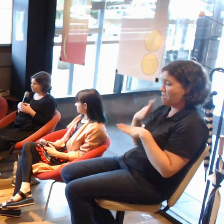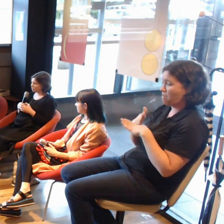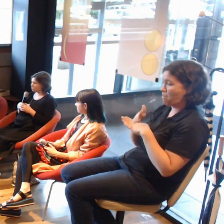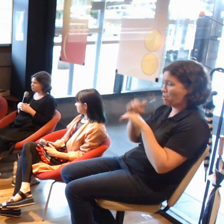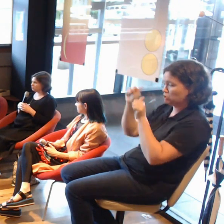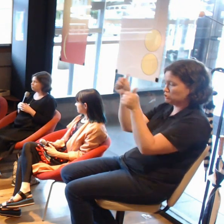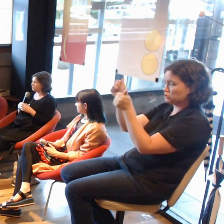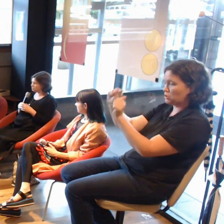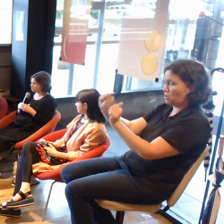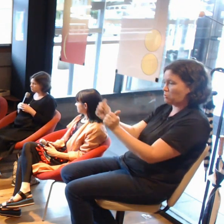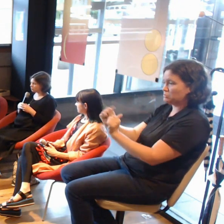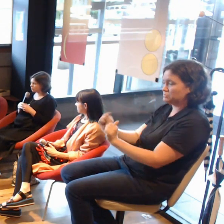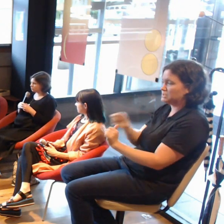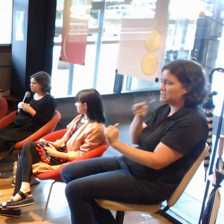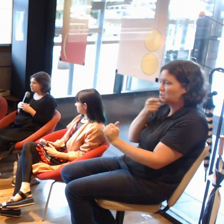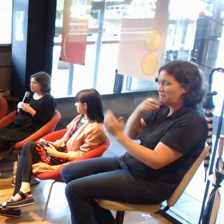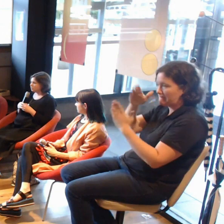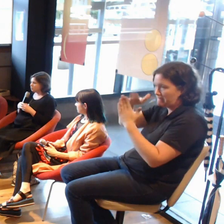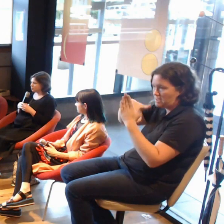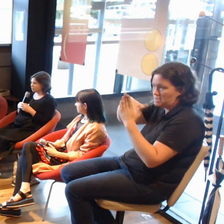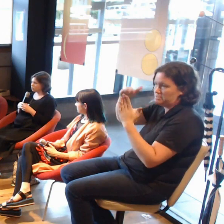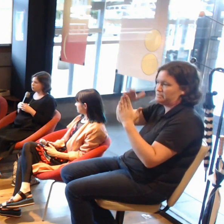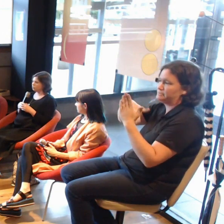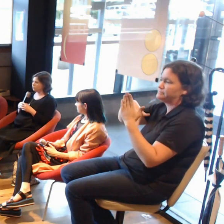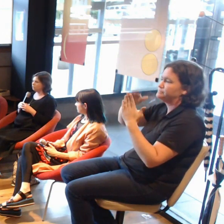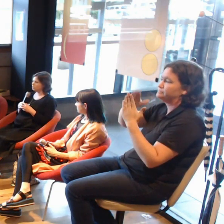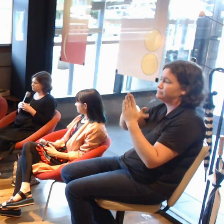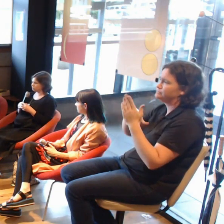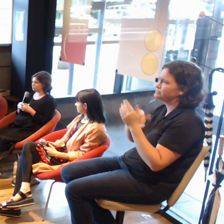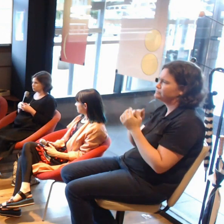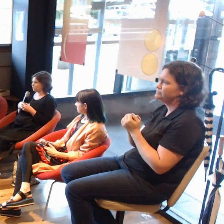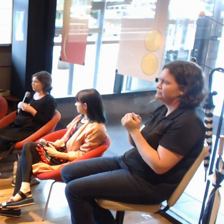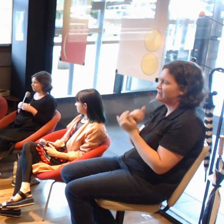And that was really different from working in AR.